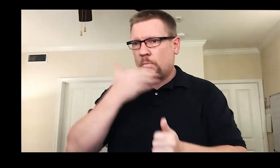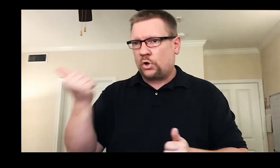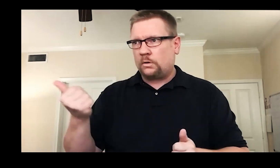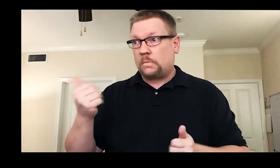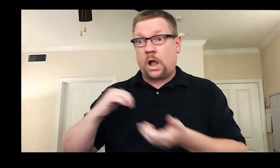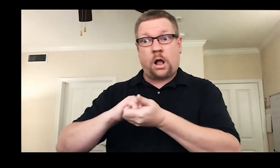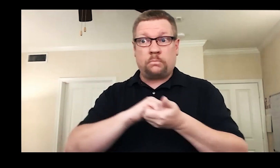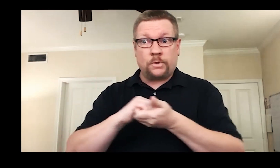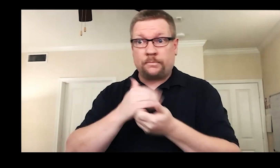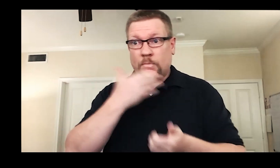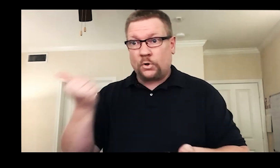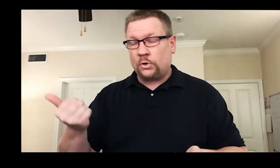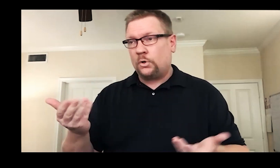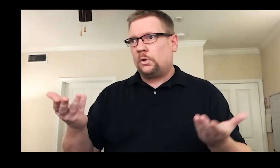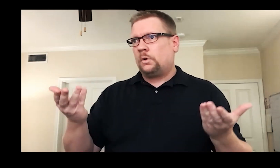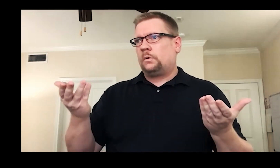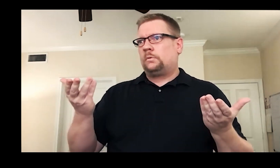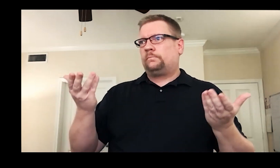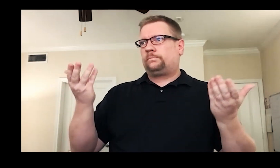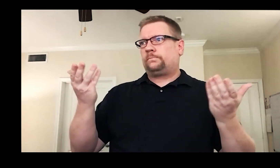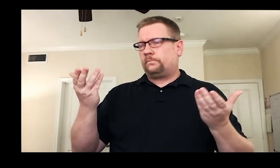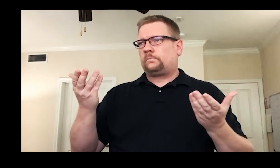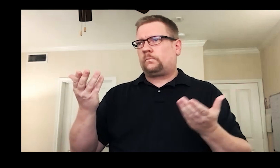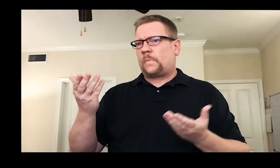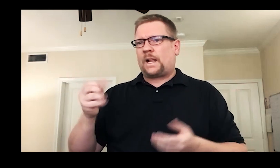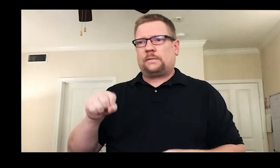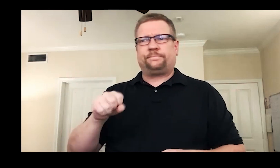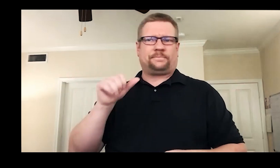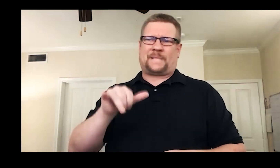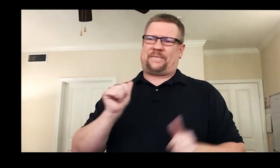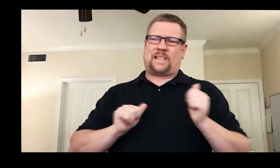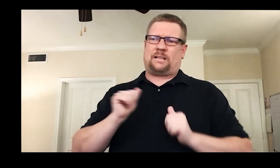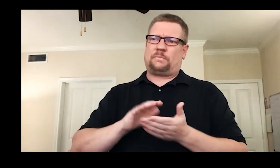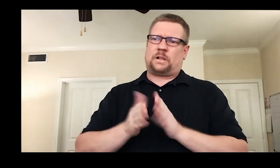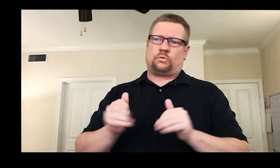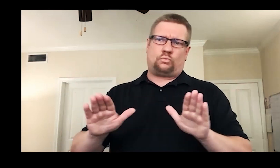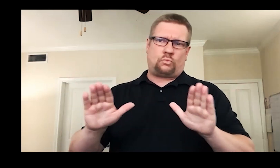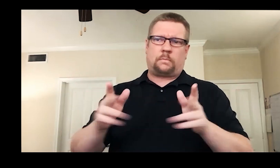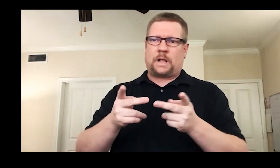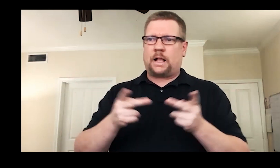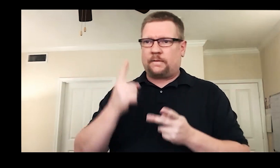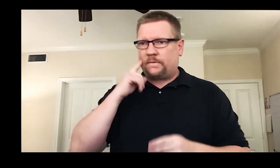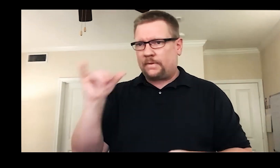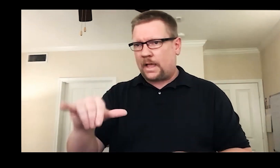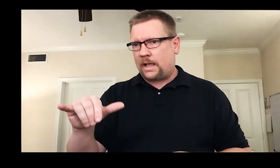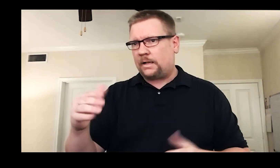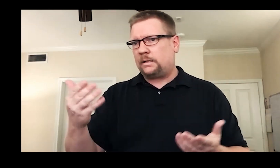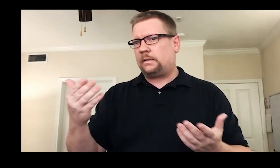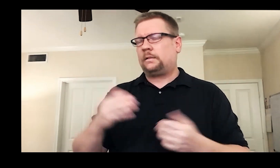are able to work together, collaborate better. Theater is a great place for that type of growth.